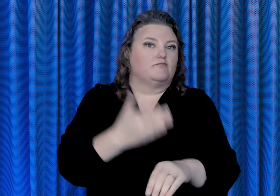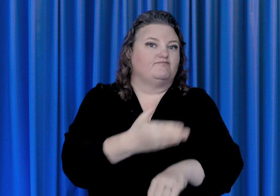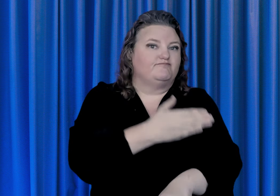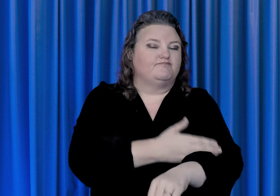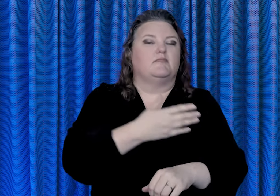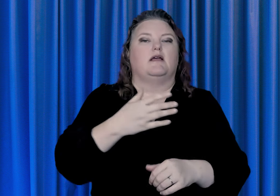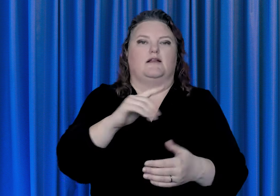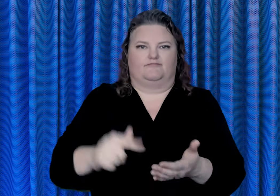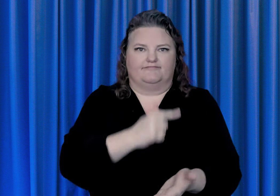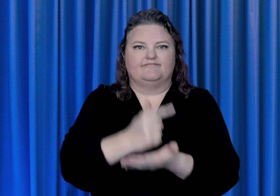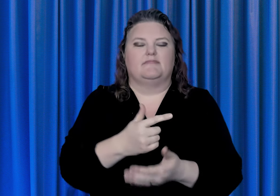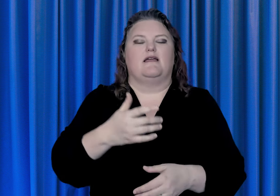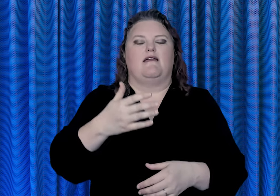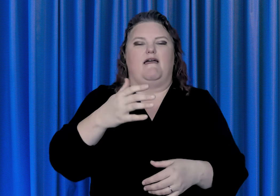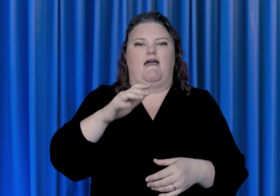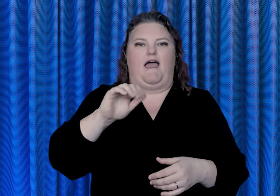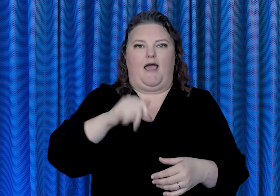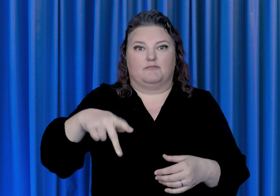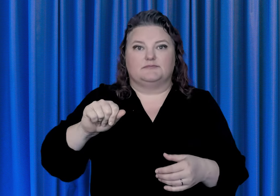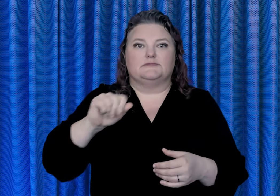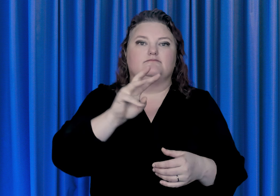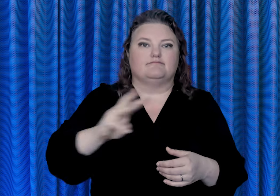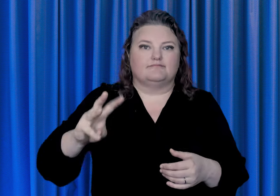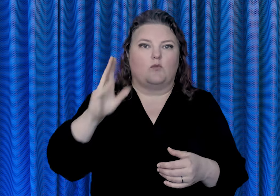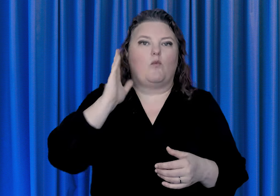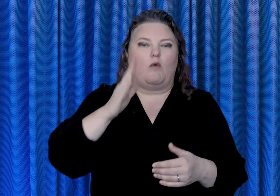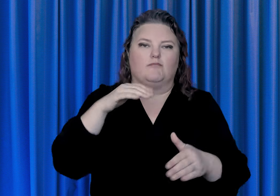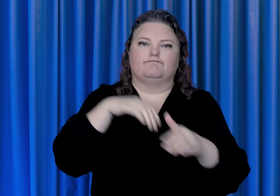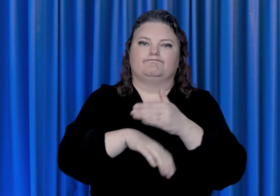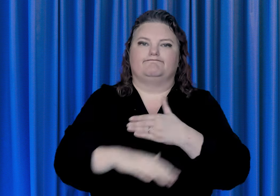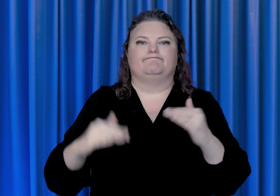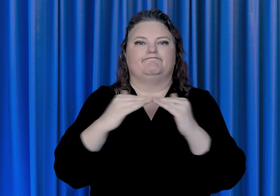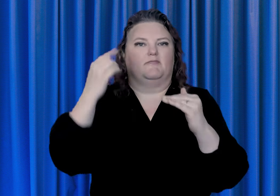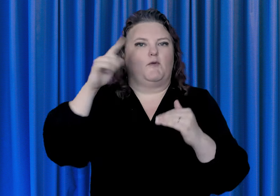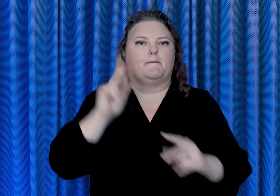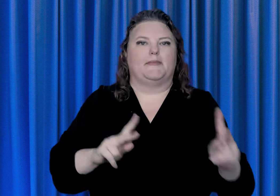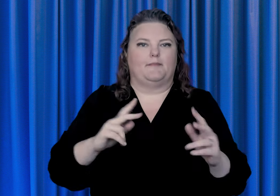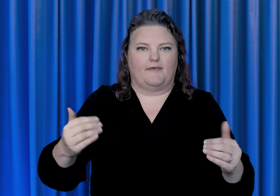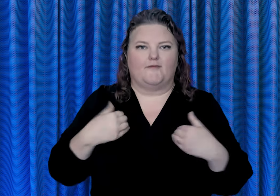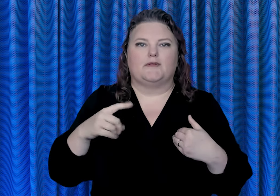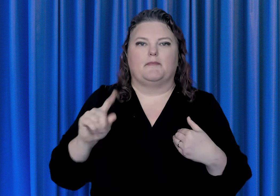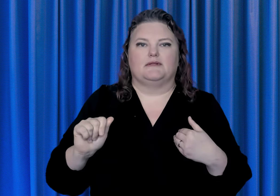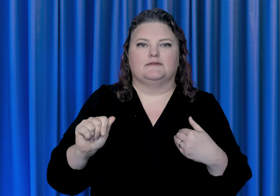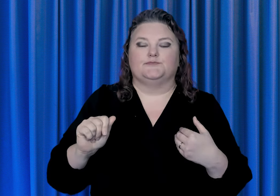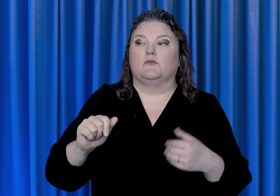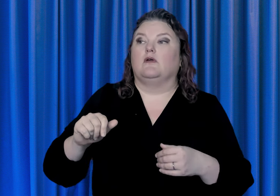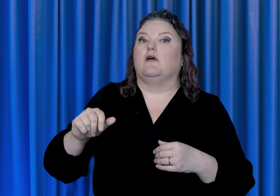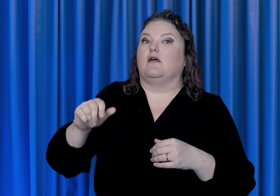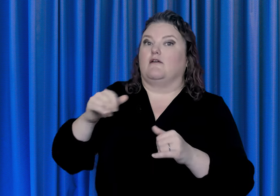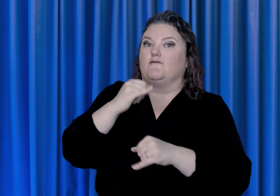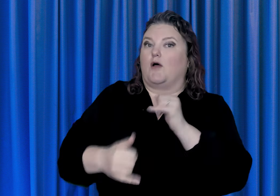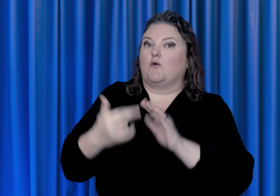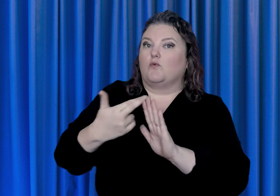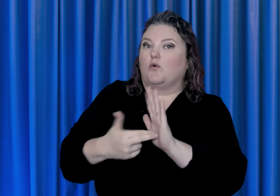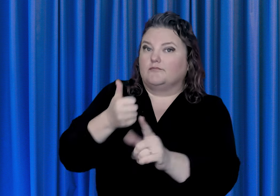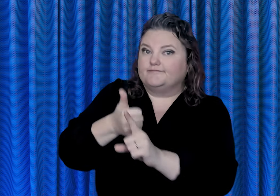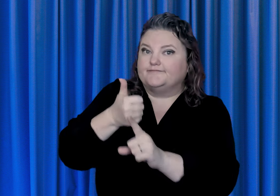applications (apps) for people with disabilities. This final rule clarifies the obligations of state